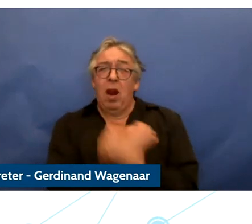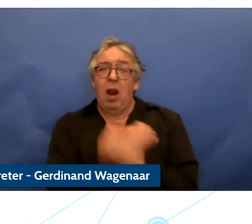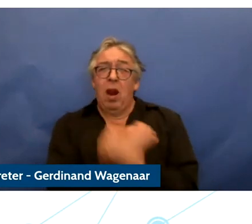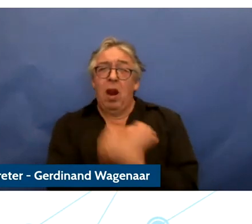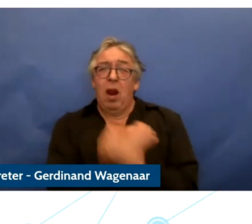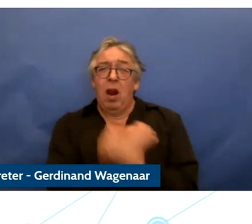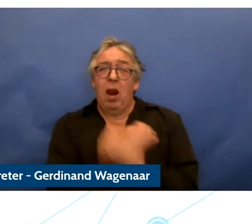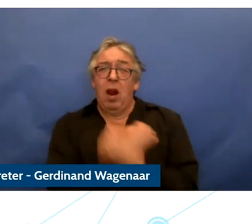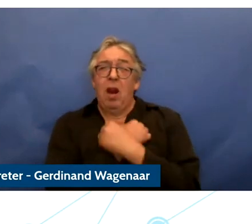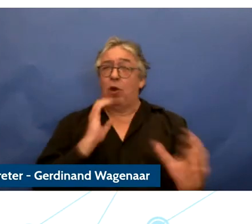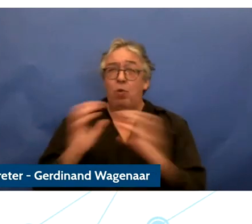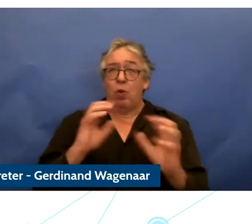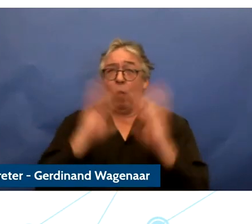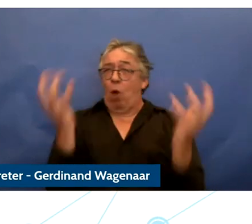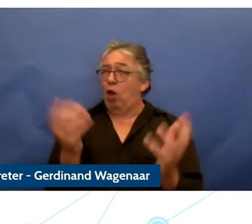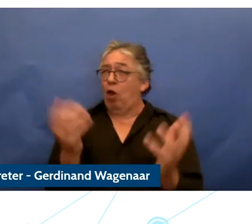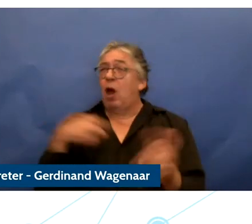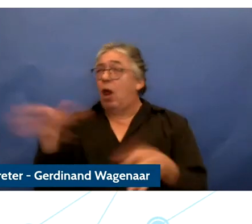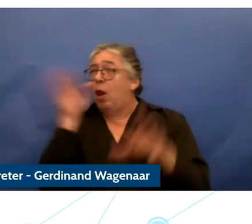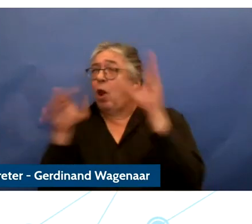with people from other parts of the world and learn something of the way of live